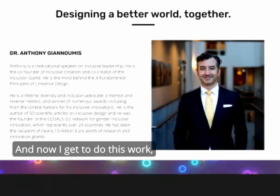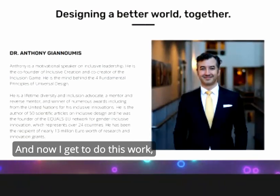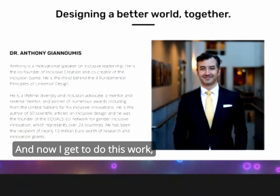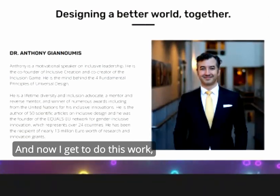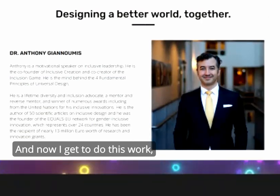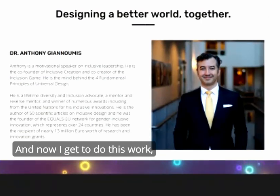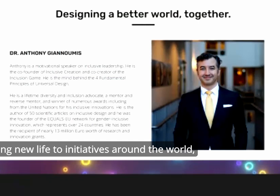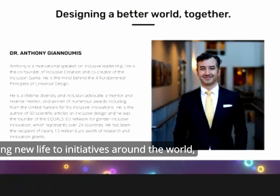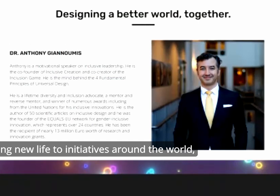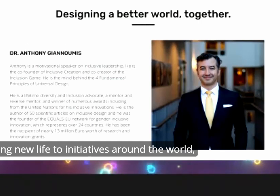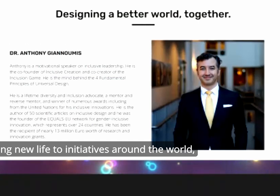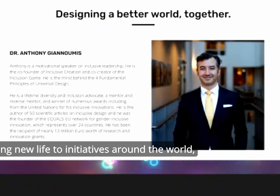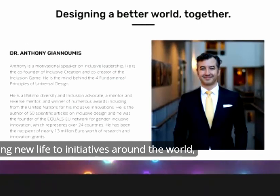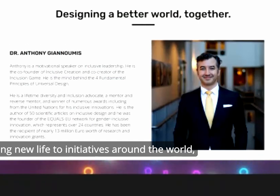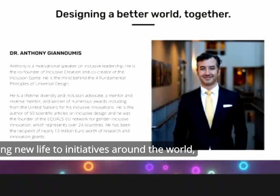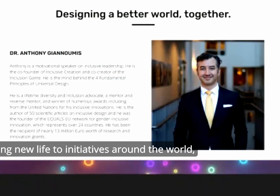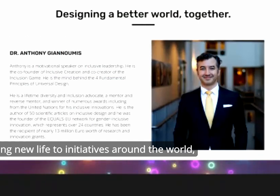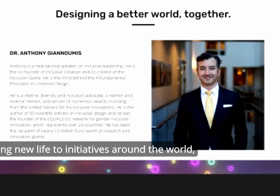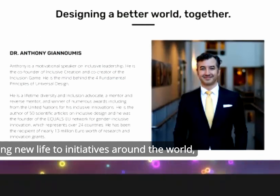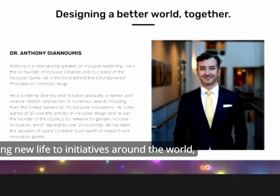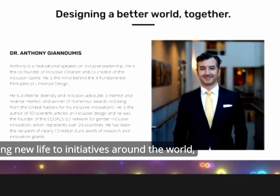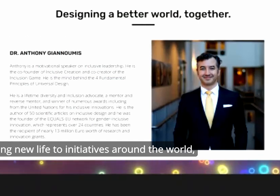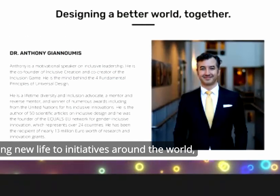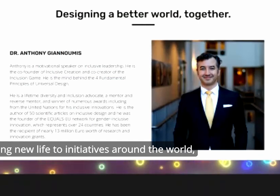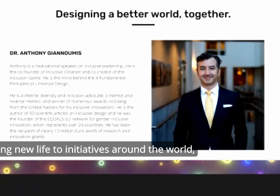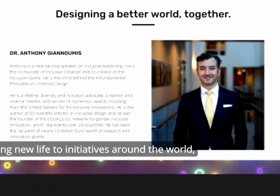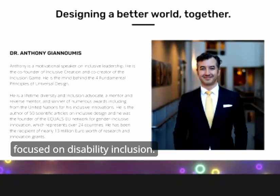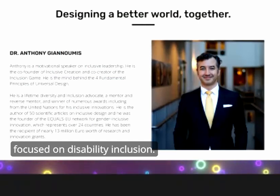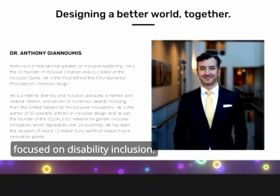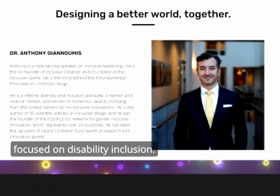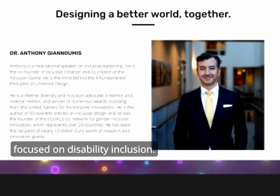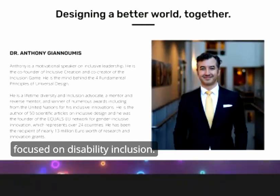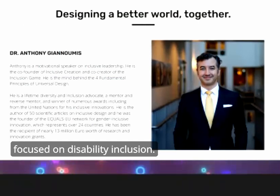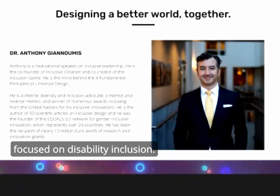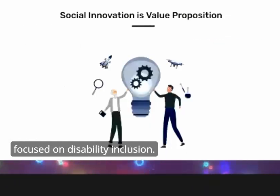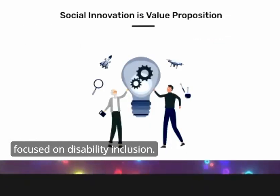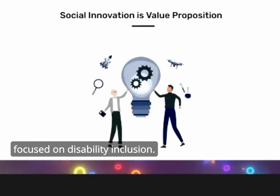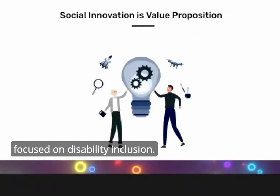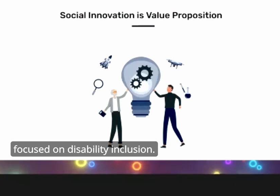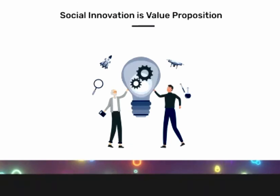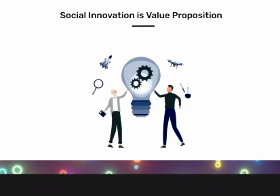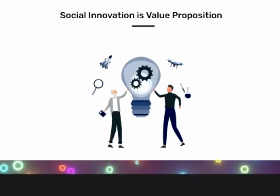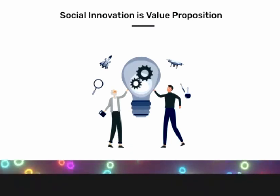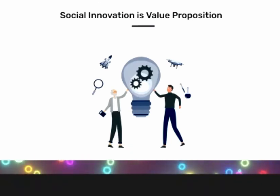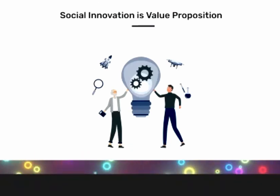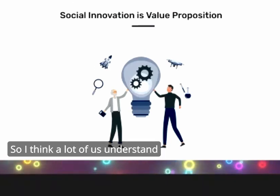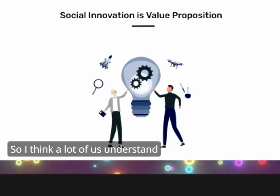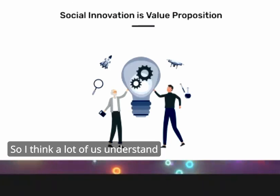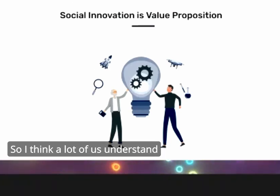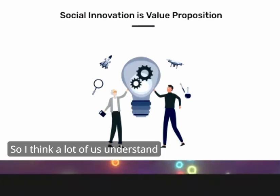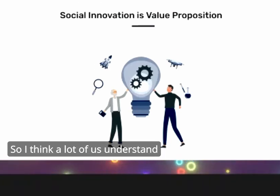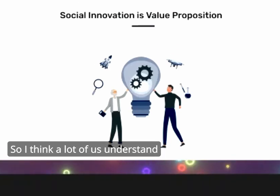do this work bringing uh New Life to initiatives around the world focused on disability inclusion